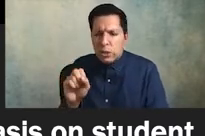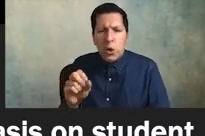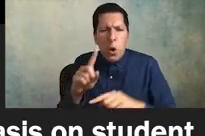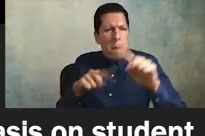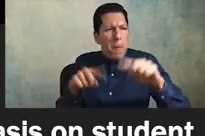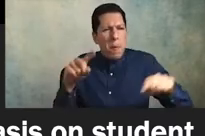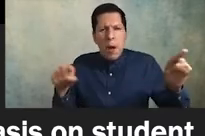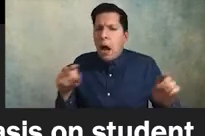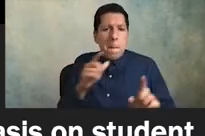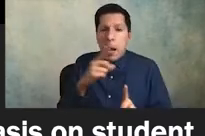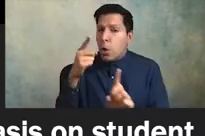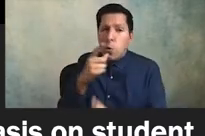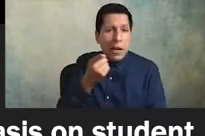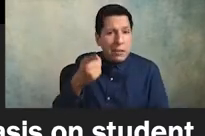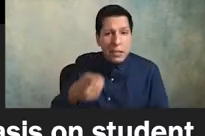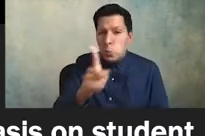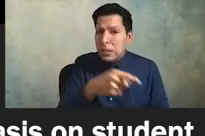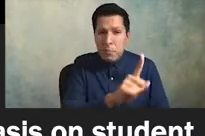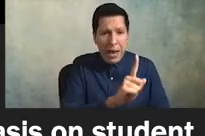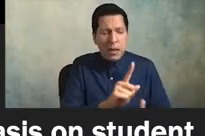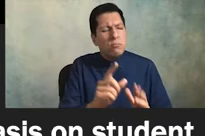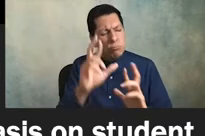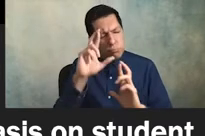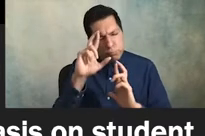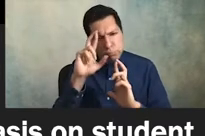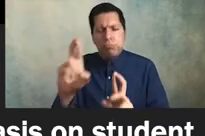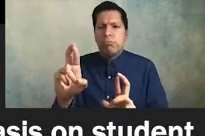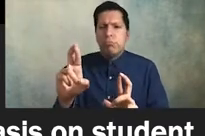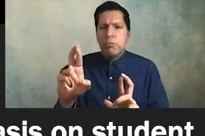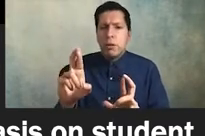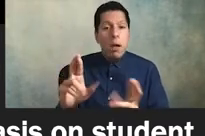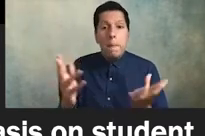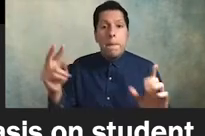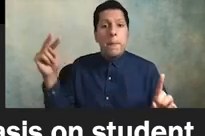don't mean to disrespect those folks i have so much respect for them look the thing is though